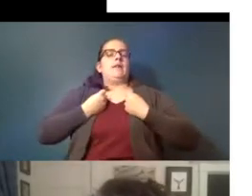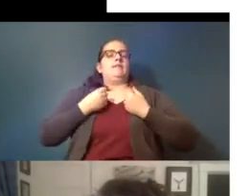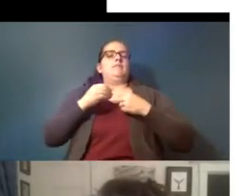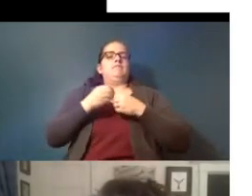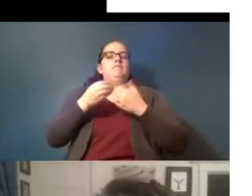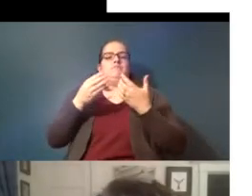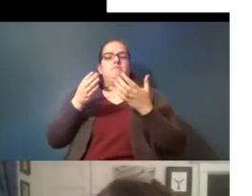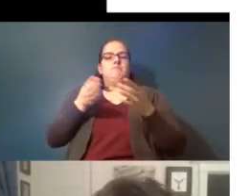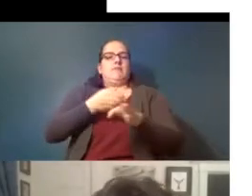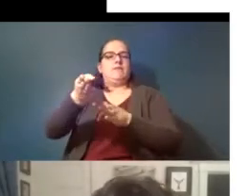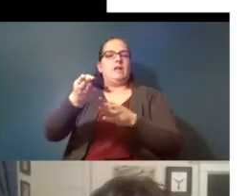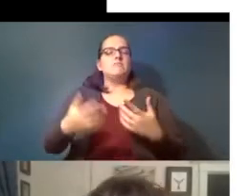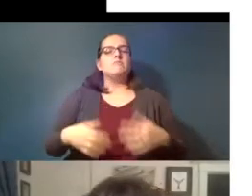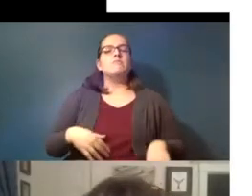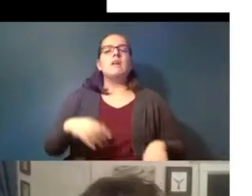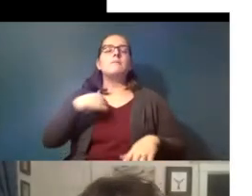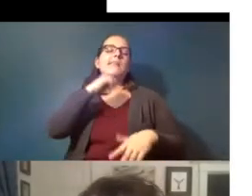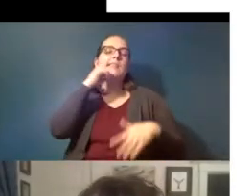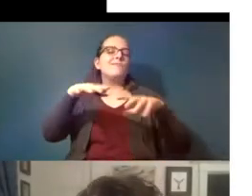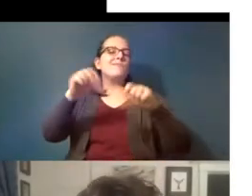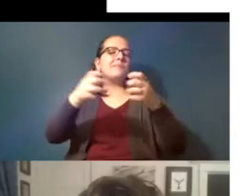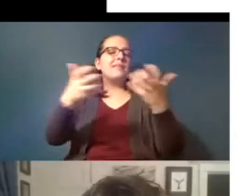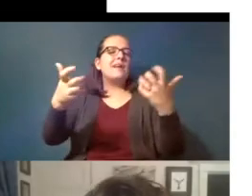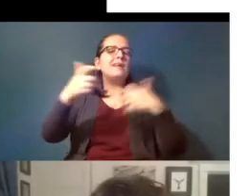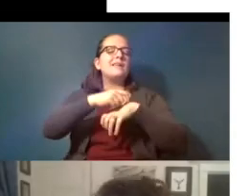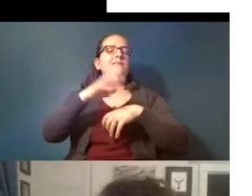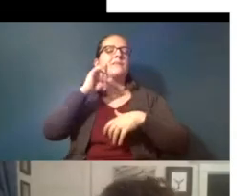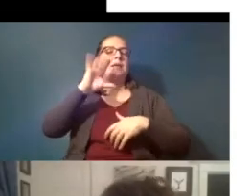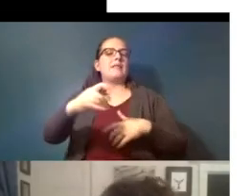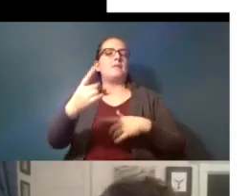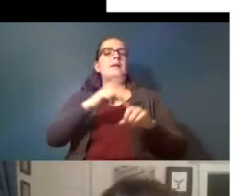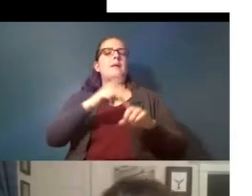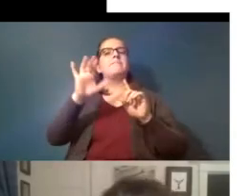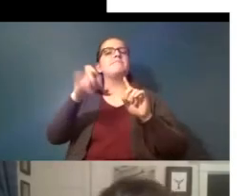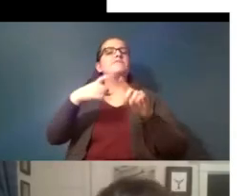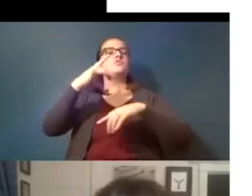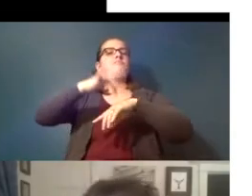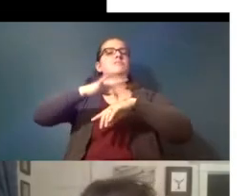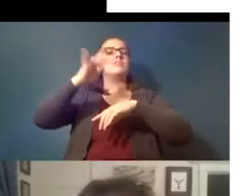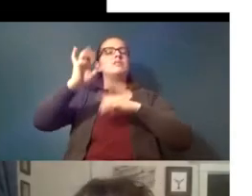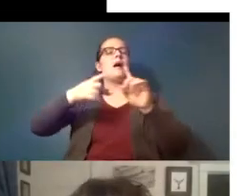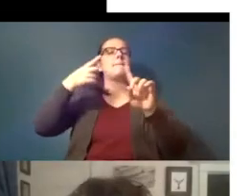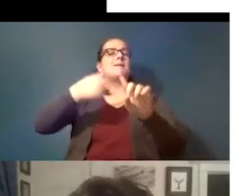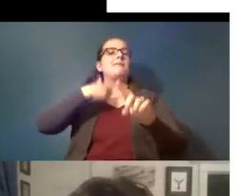i'm not going to spend too much time on this one but this just hits at the point i made a minute